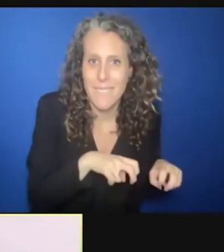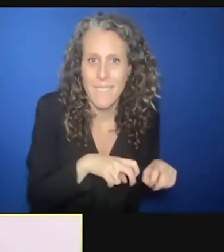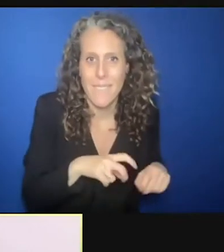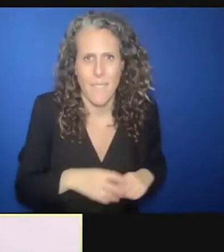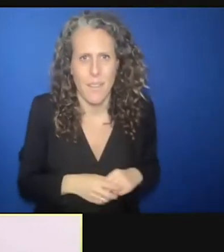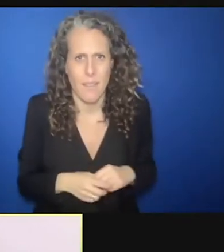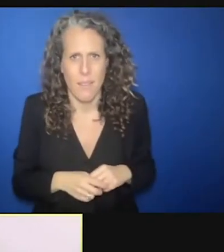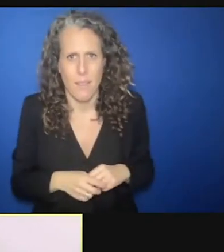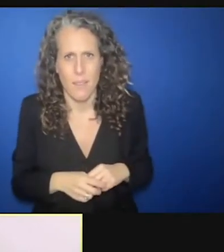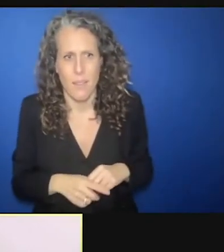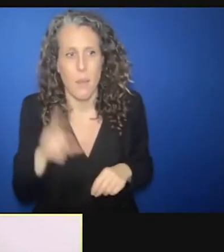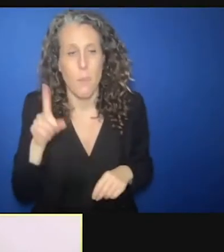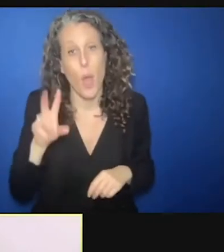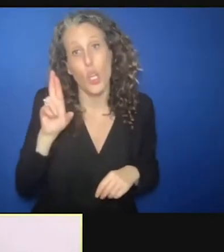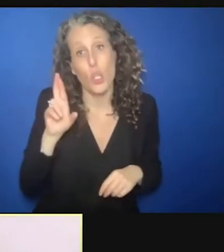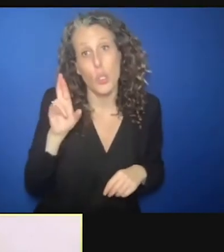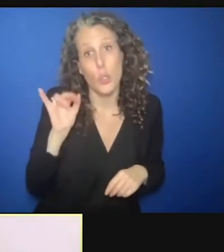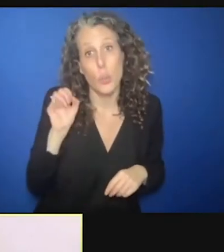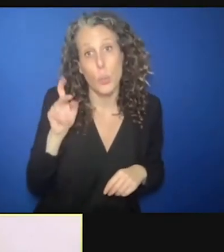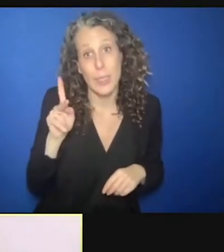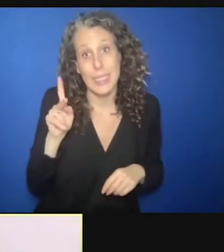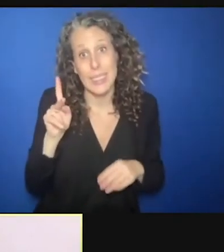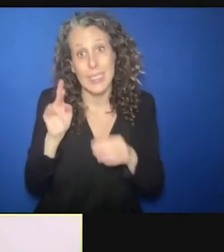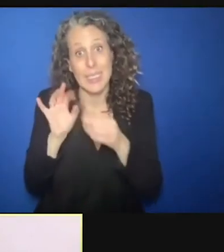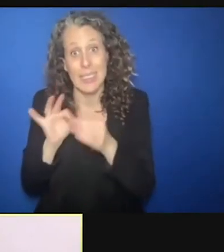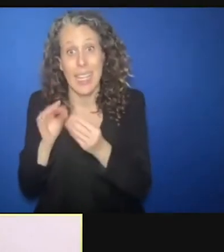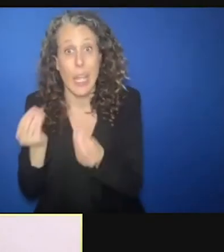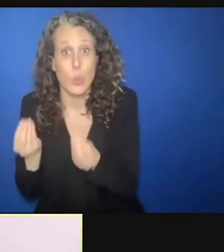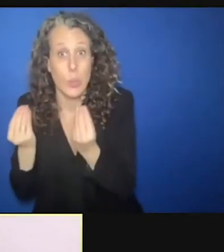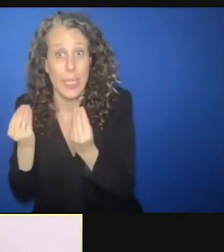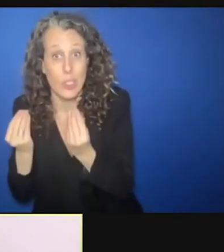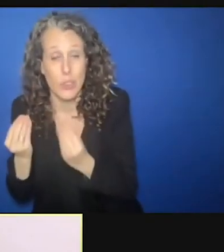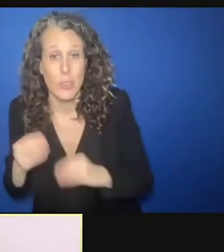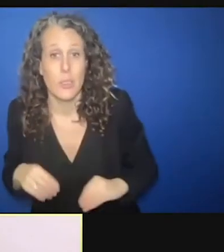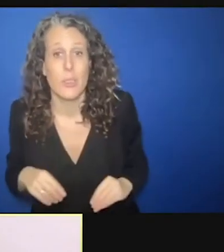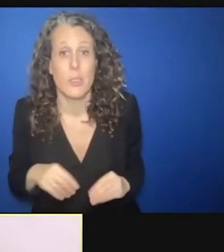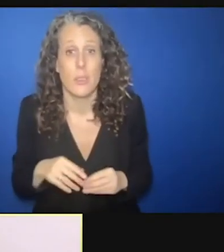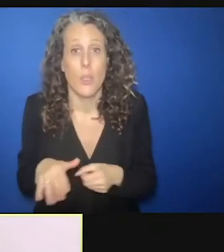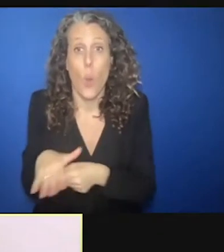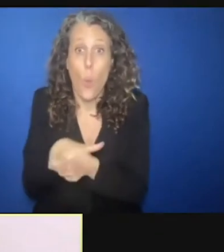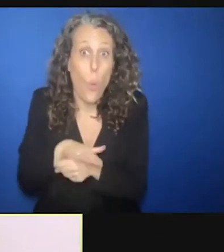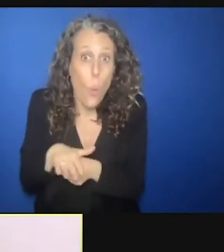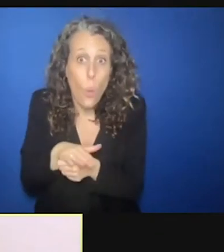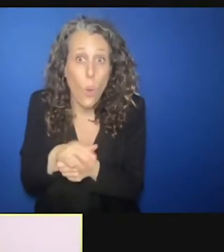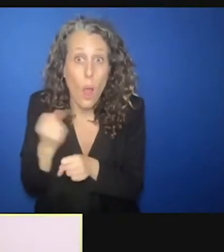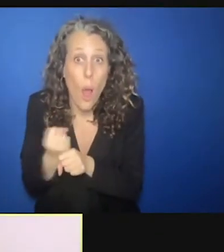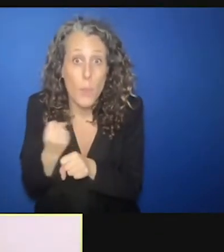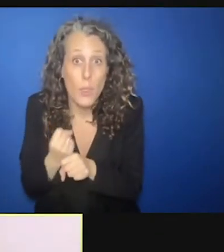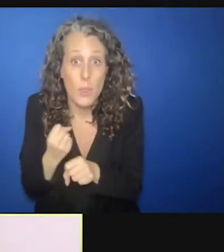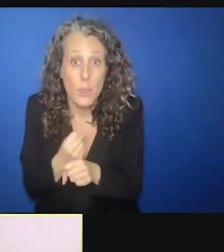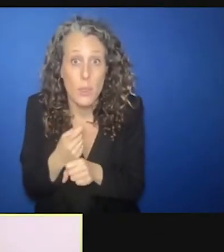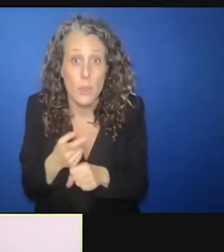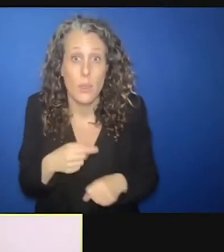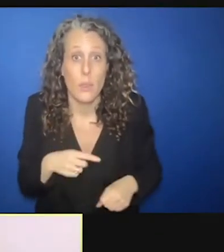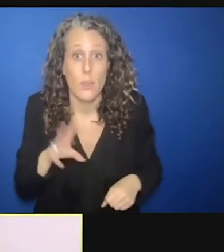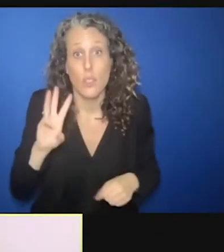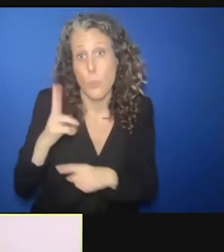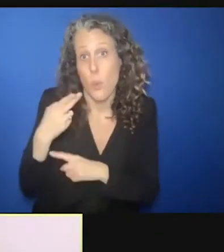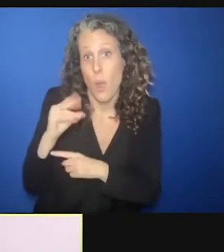risk education. Direct local operations we translated with the help of WHO whom we thank,